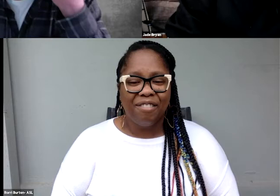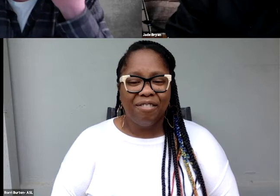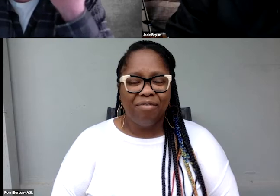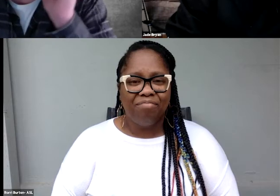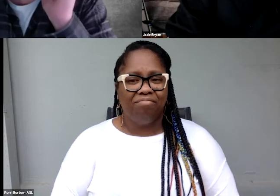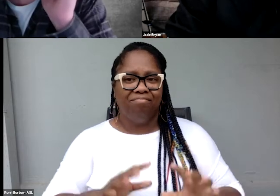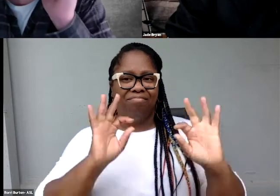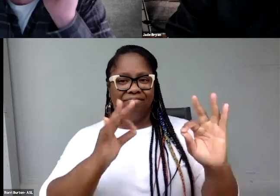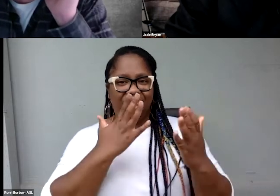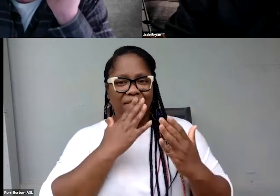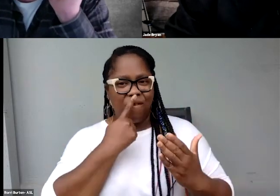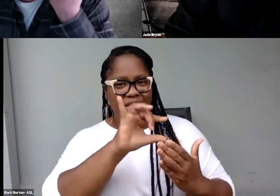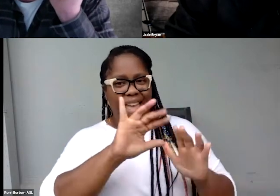Thank you for your introduction, Jade.